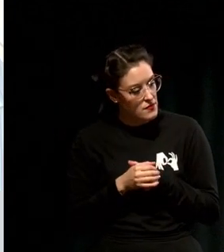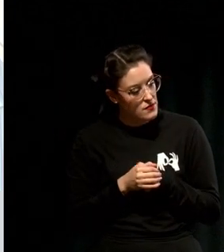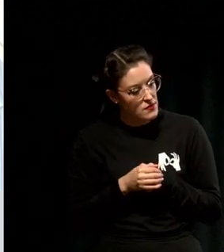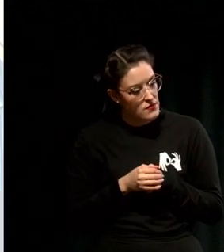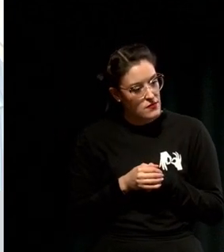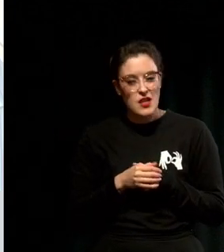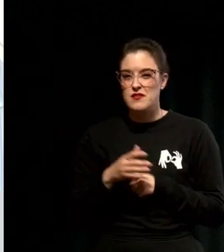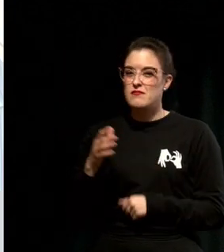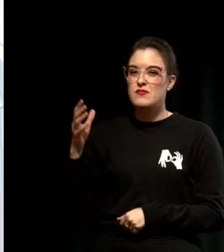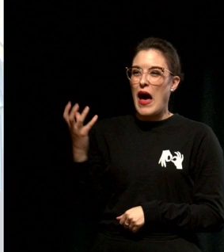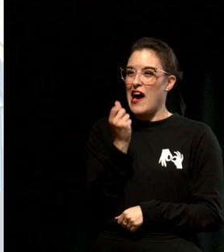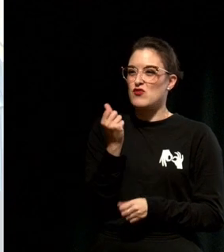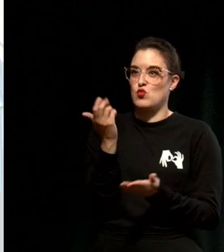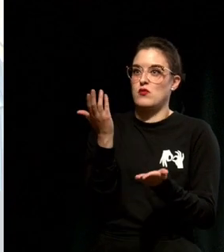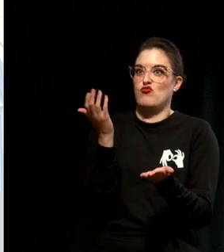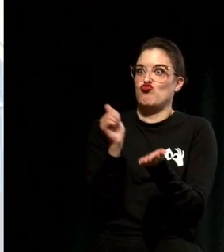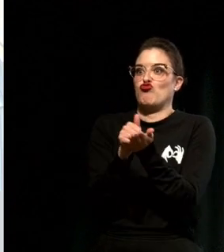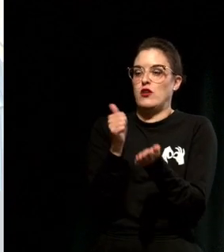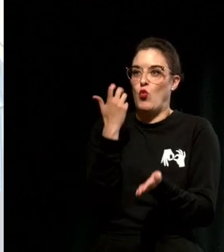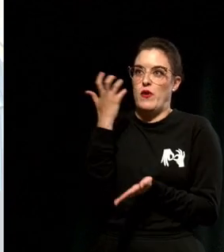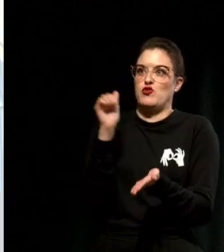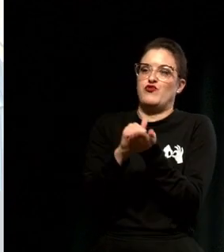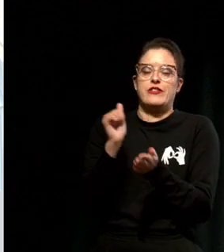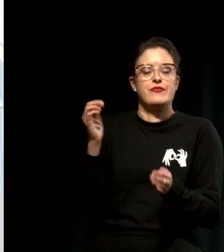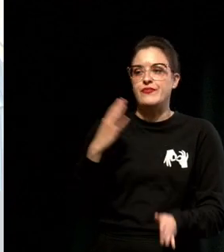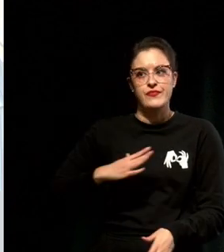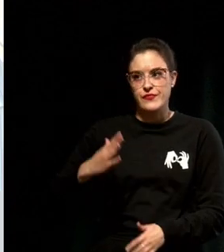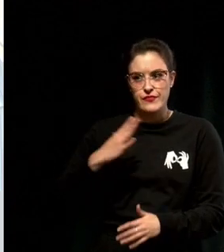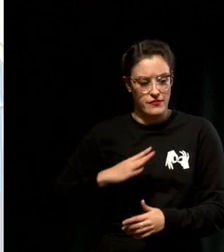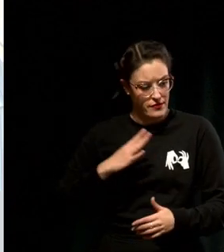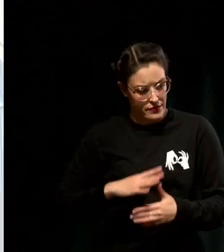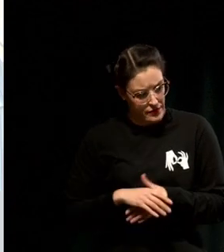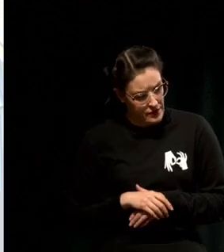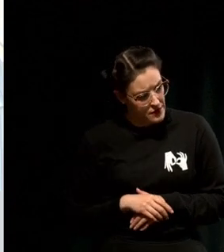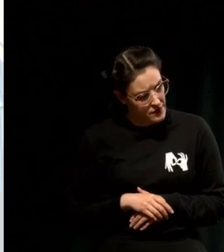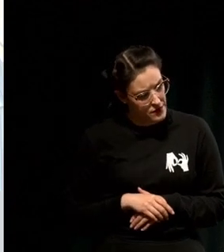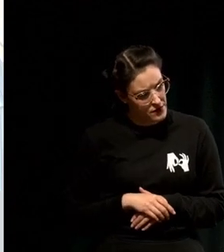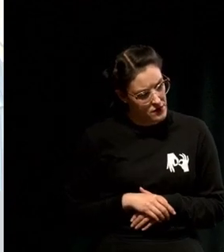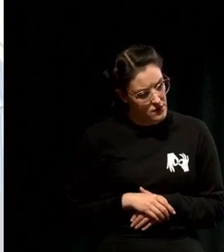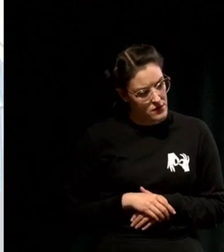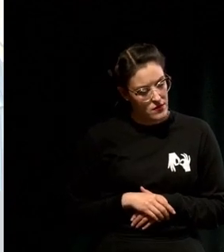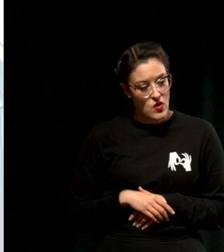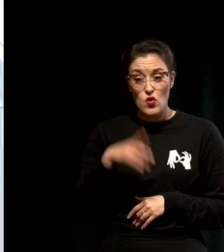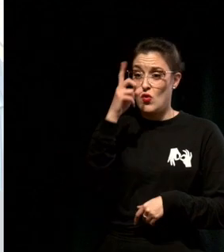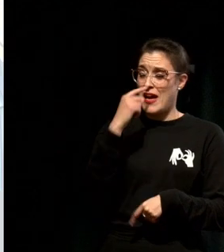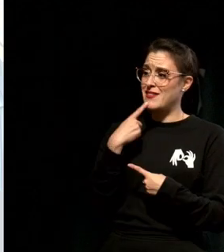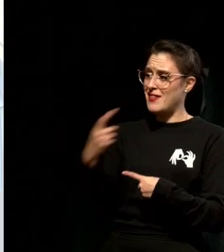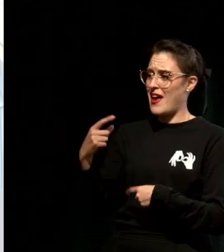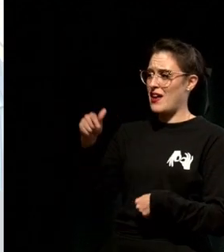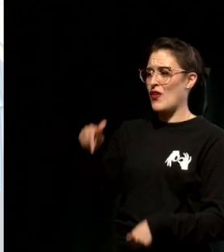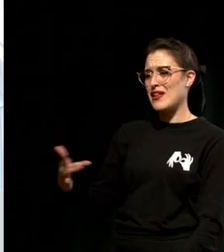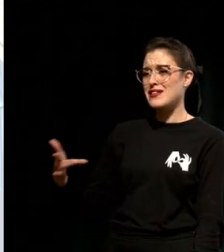or being right, shifting from a life that is lived to me to a life that is lived by